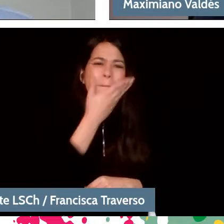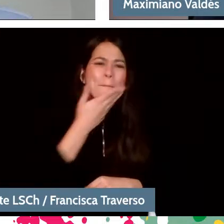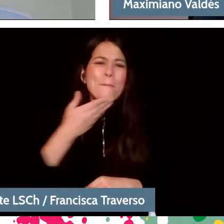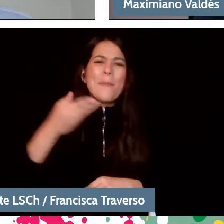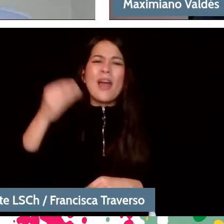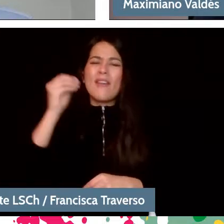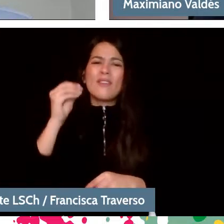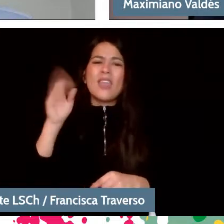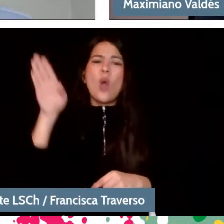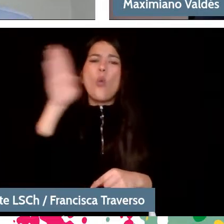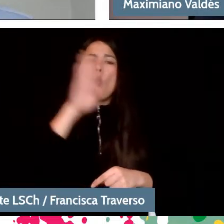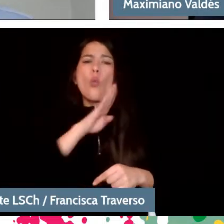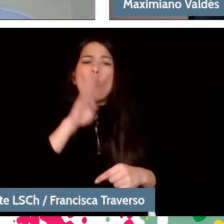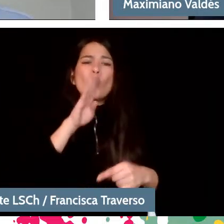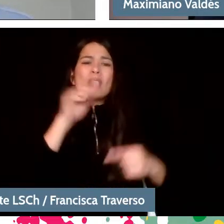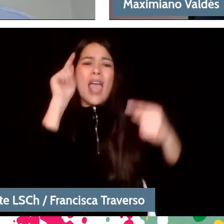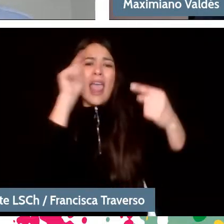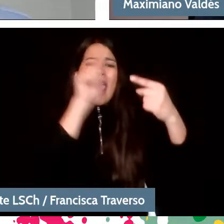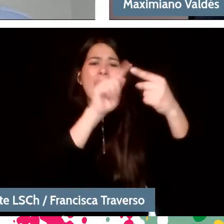that are part of the musical composition